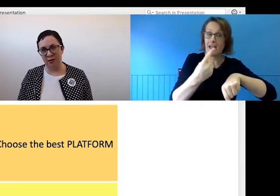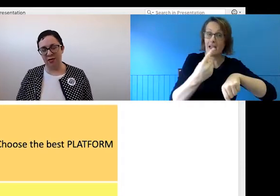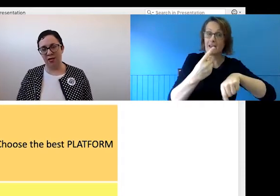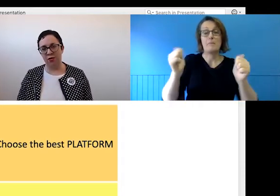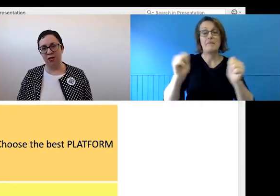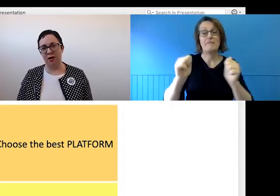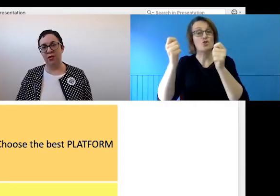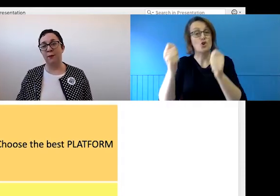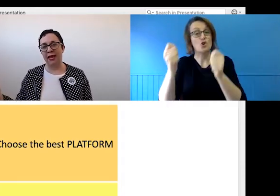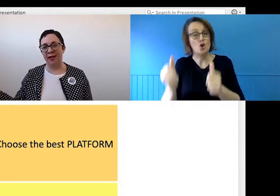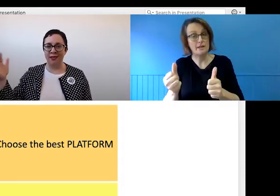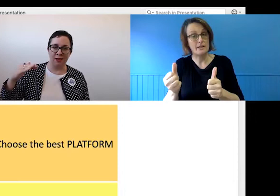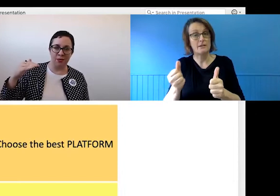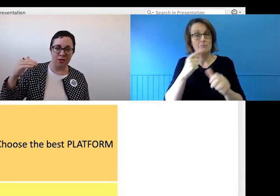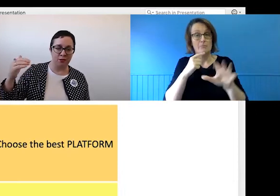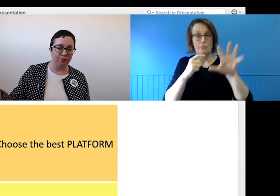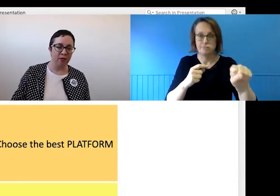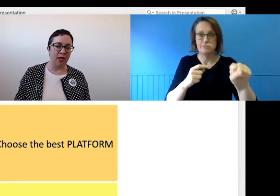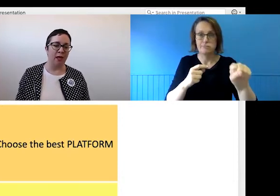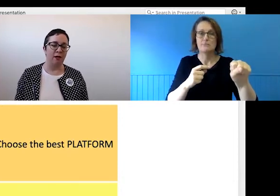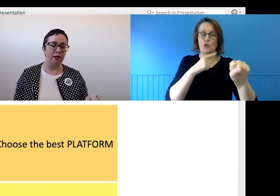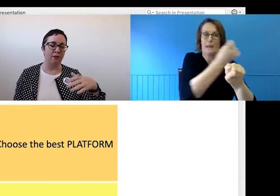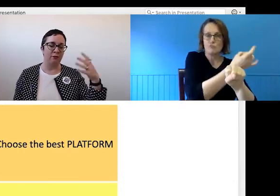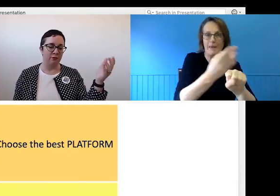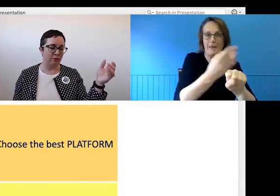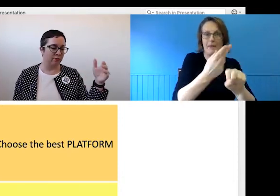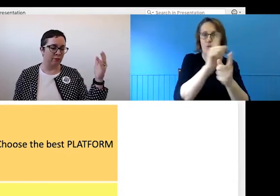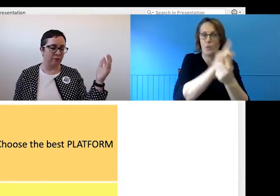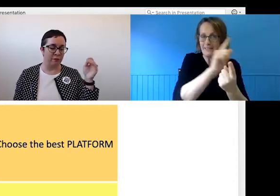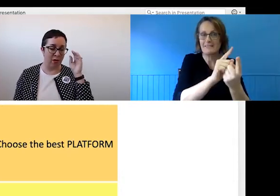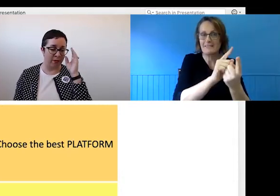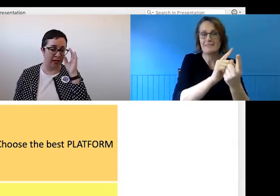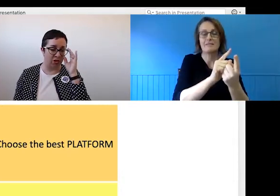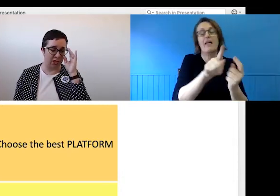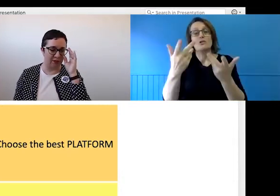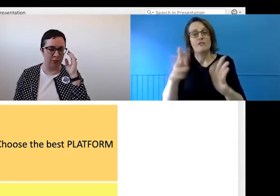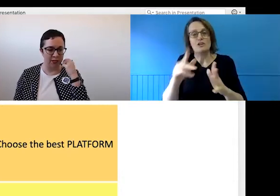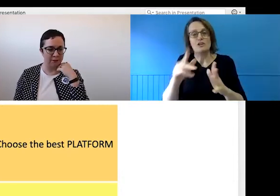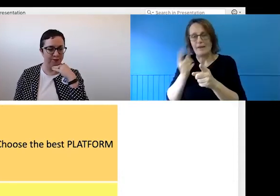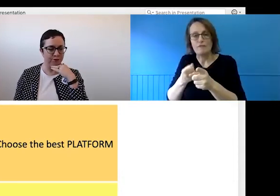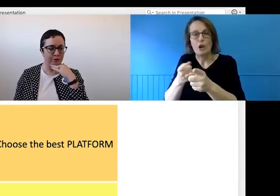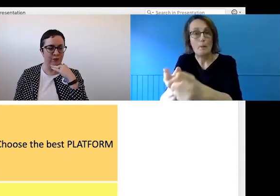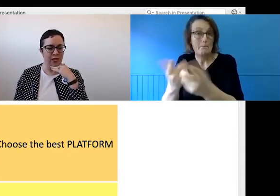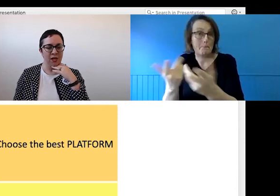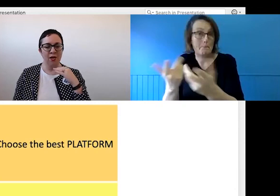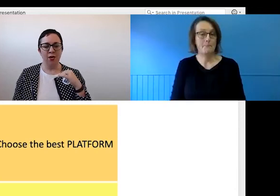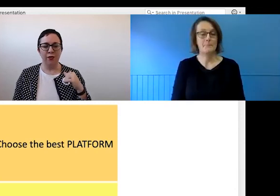to give you time to prepare and time to follow-up on actions afterwards.